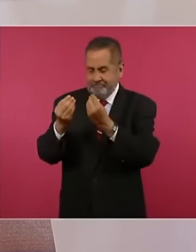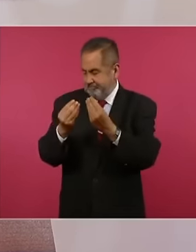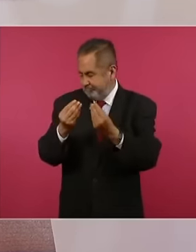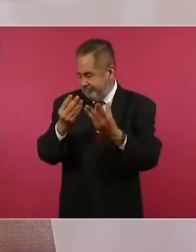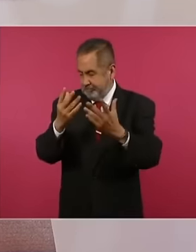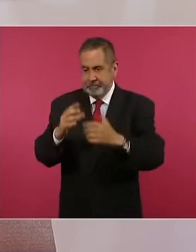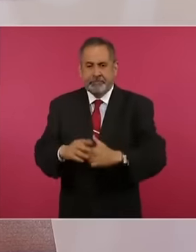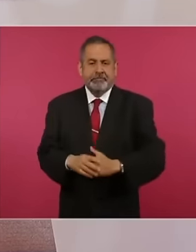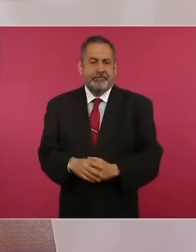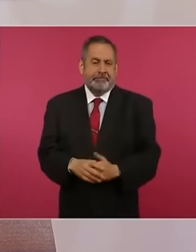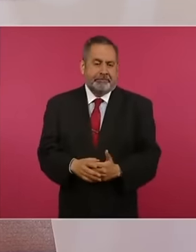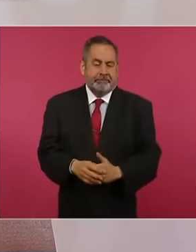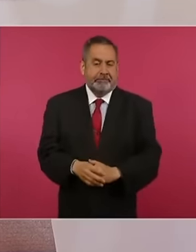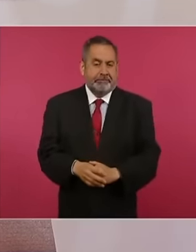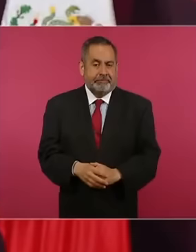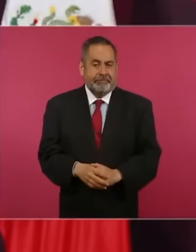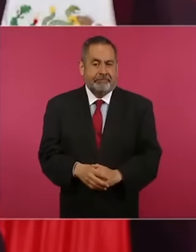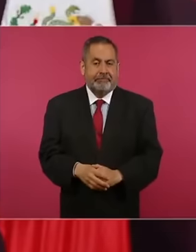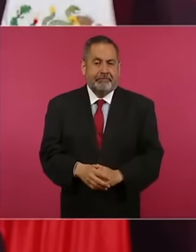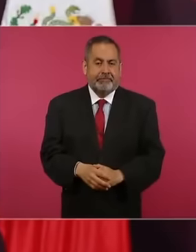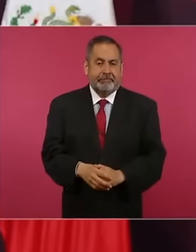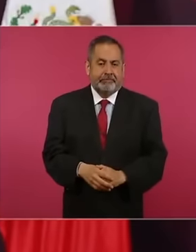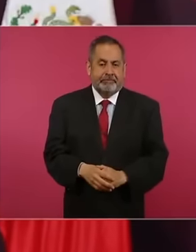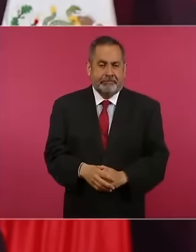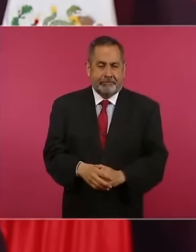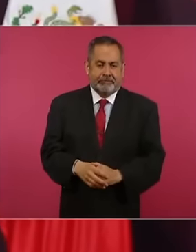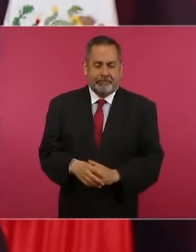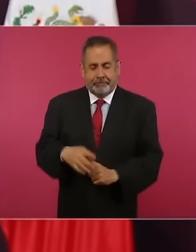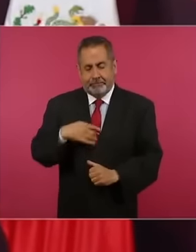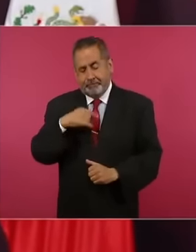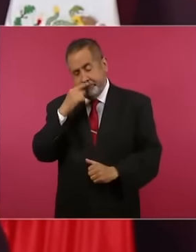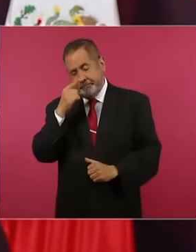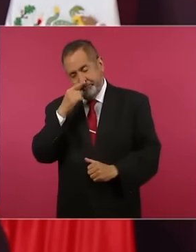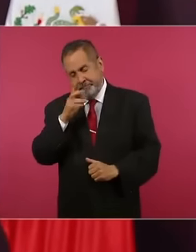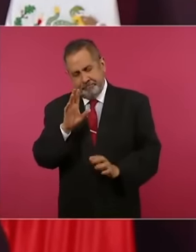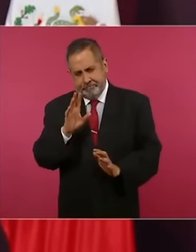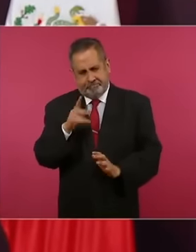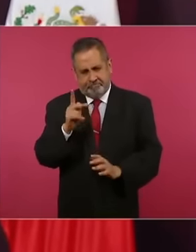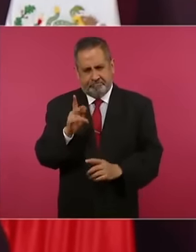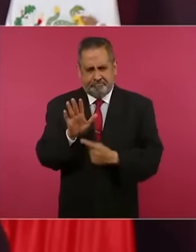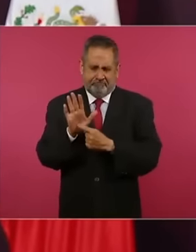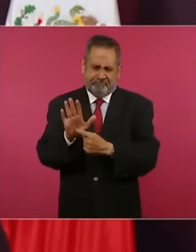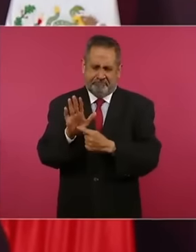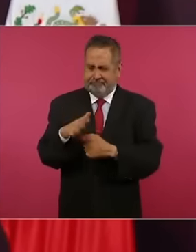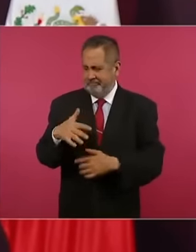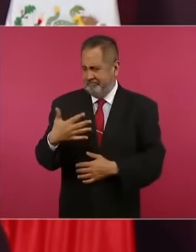it is not to throw oil but yes the morning